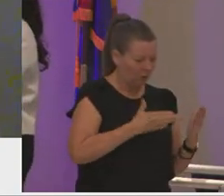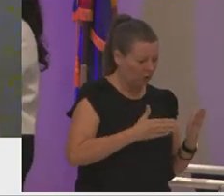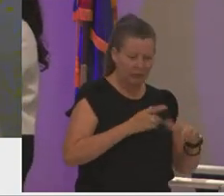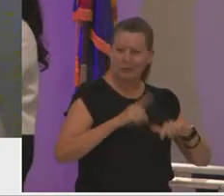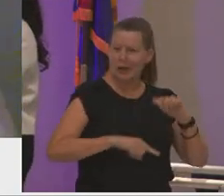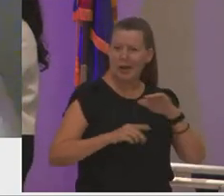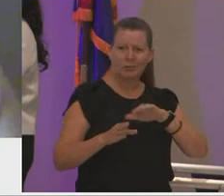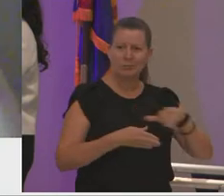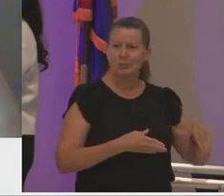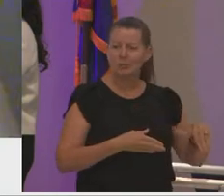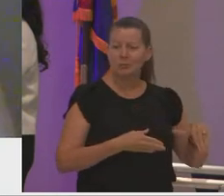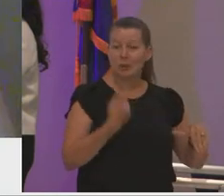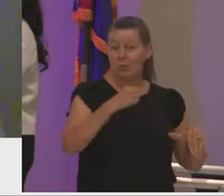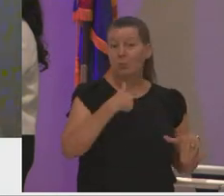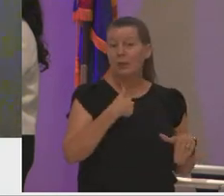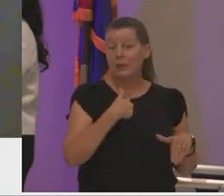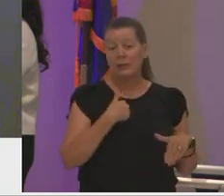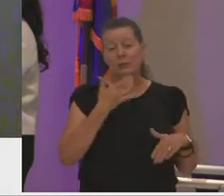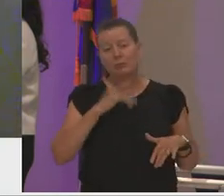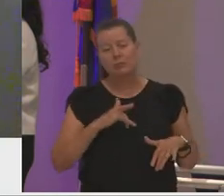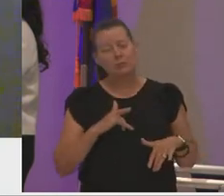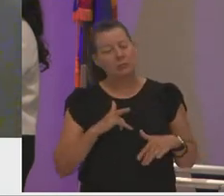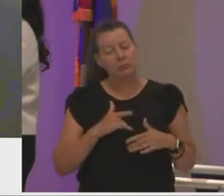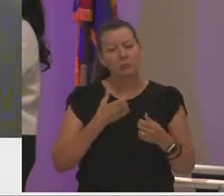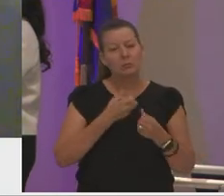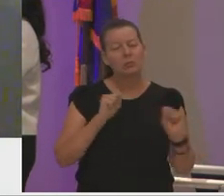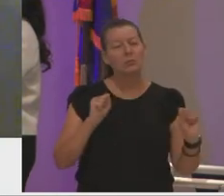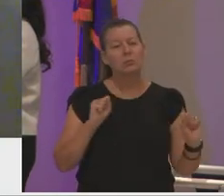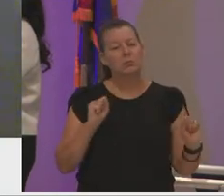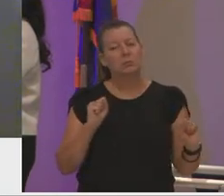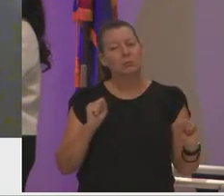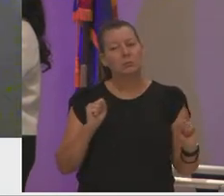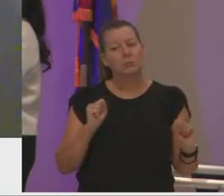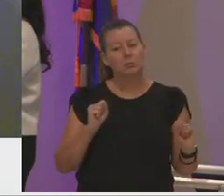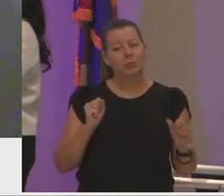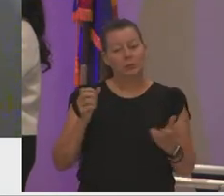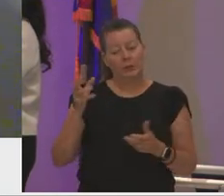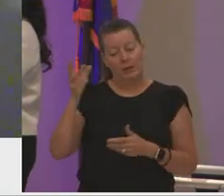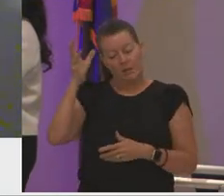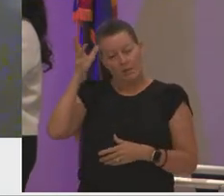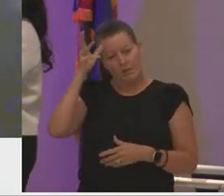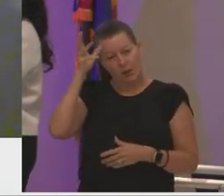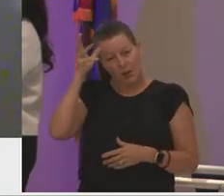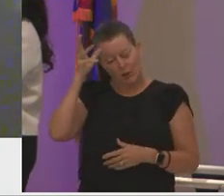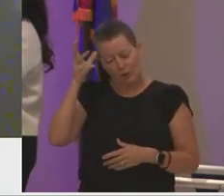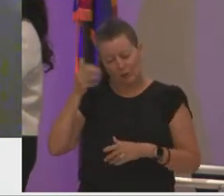luckily for me my saving grace was a father who was a craftsman and would often build and